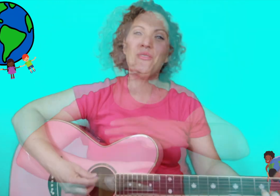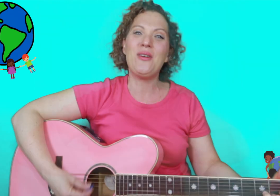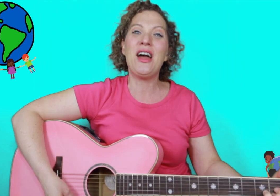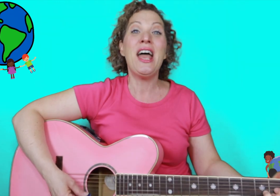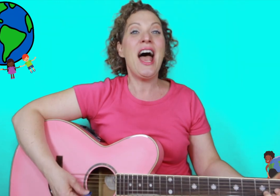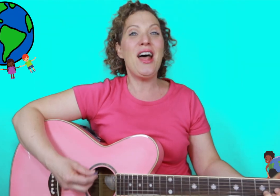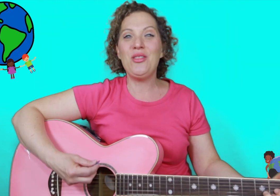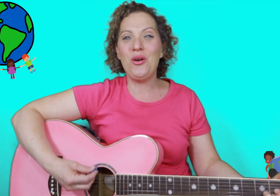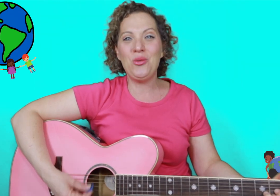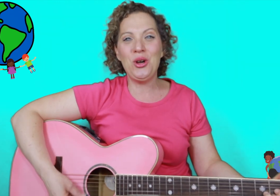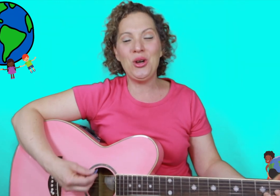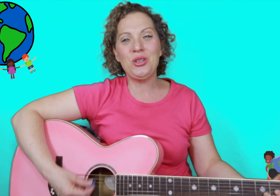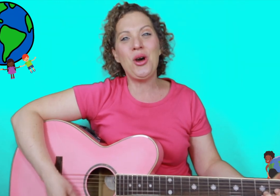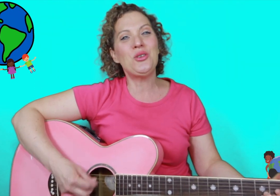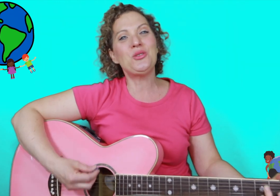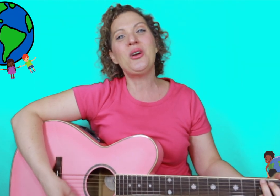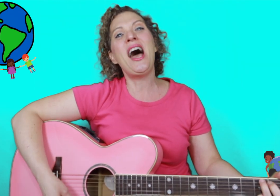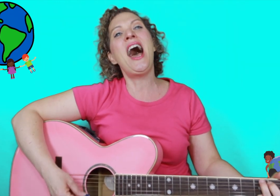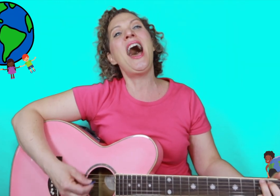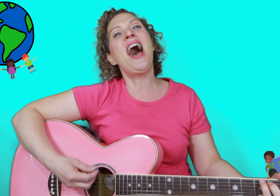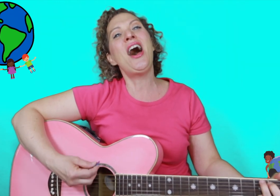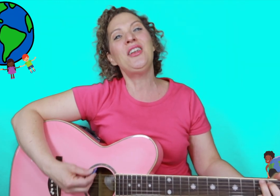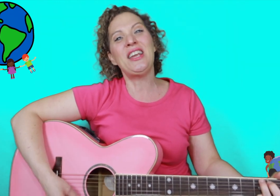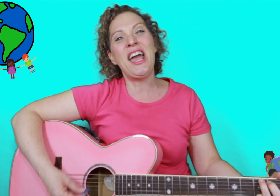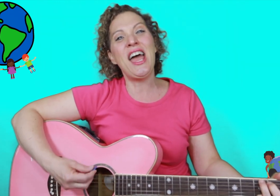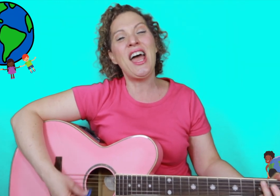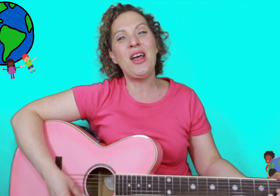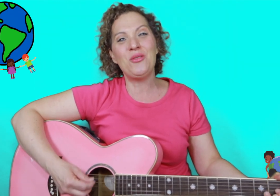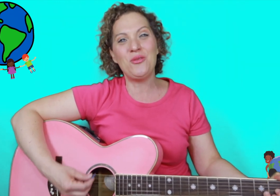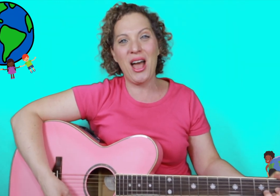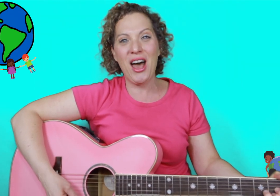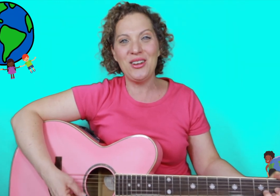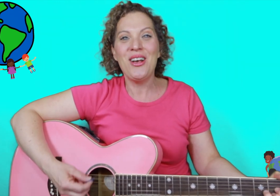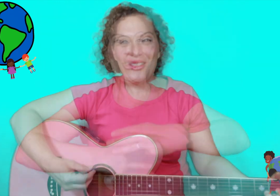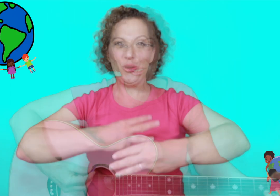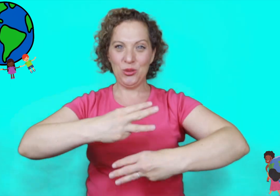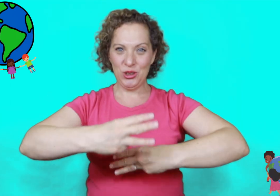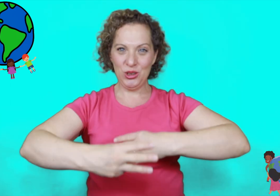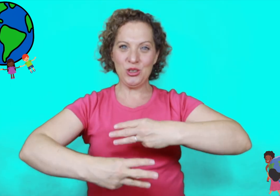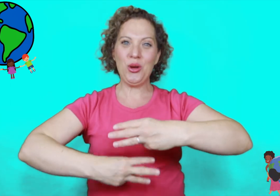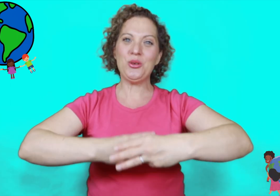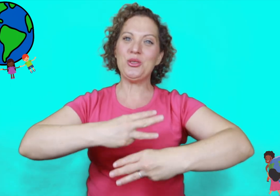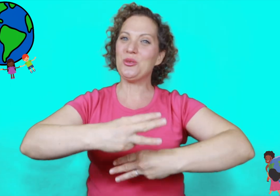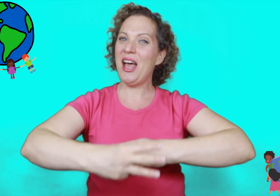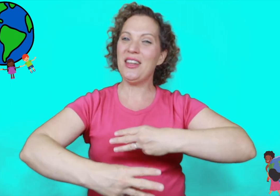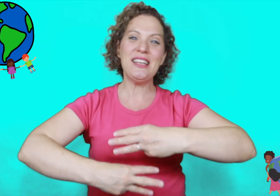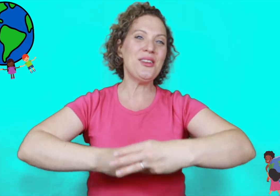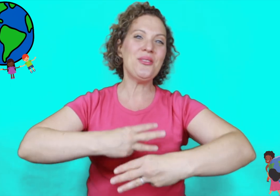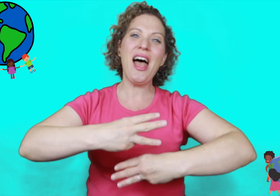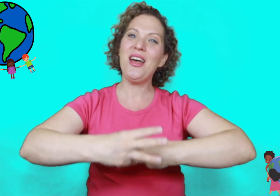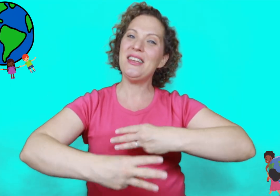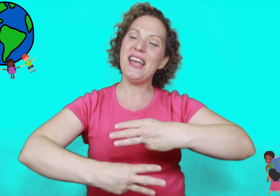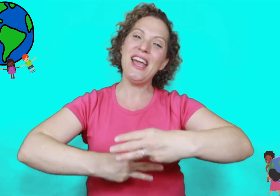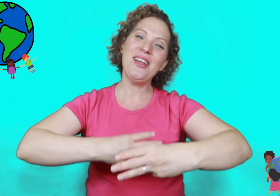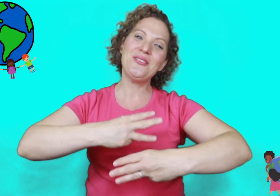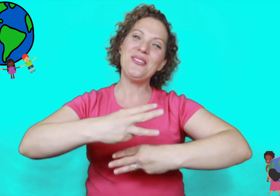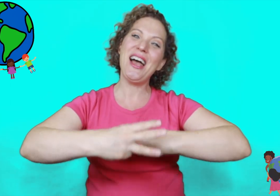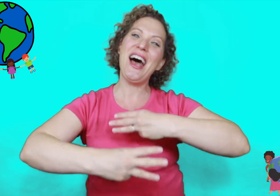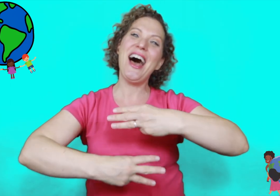round and the world goes round and round the world goes round and round and round